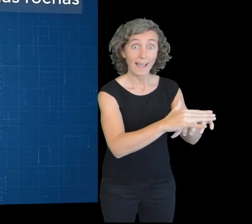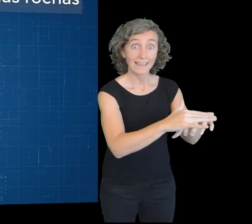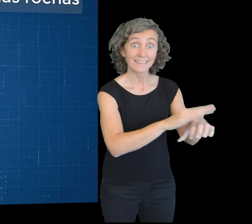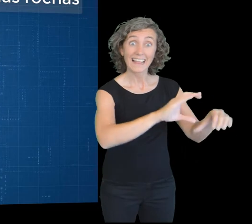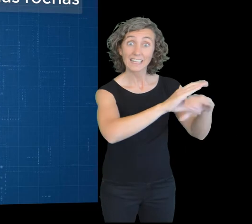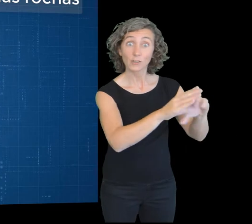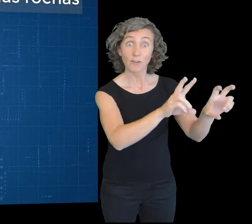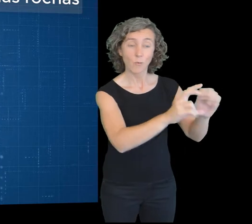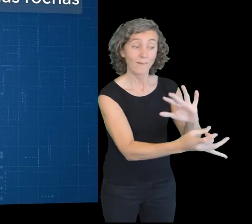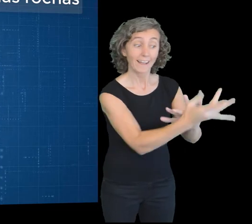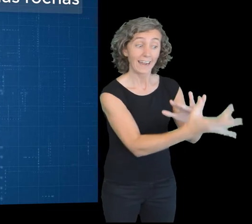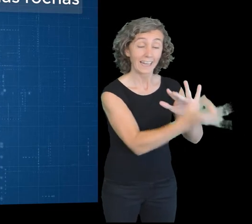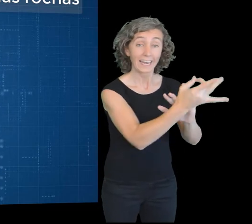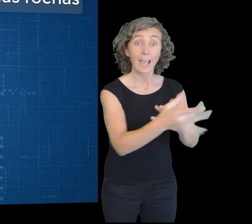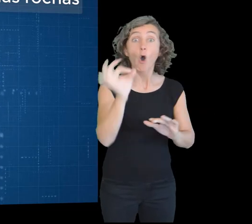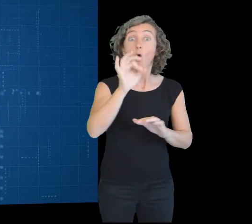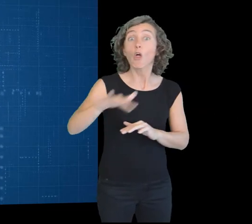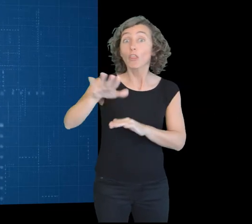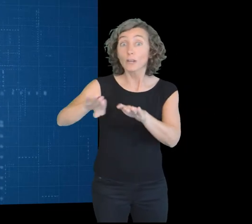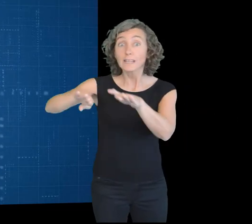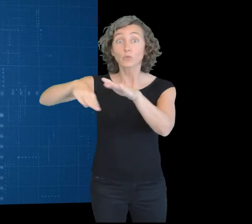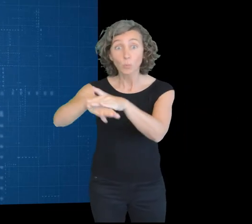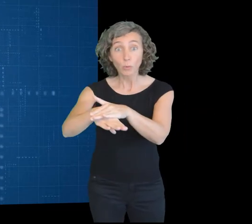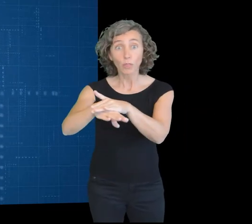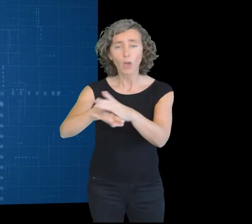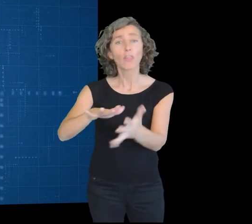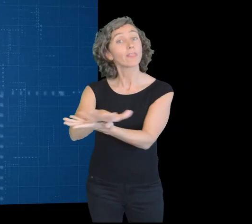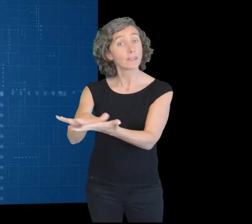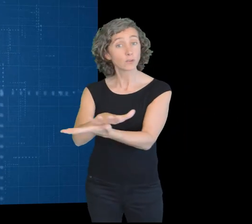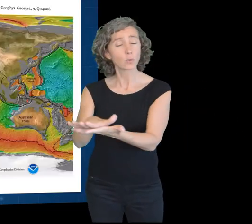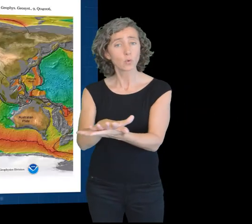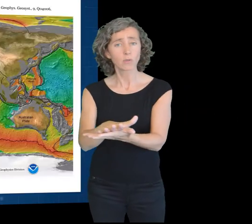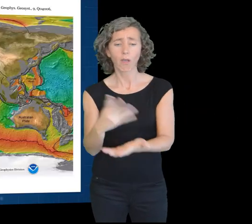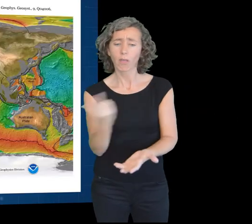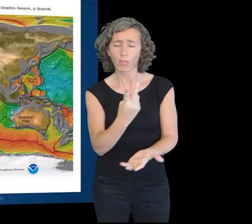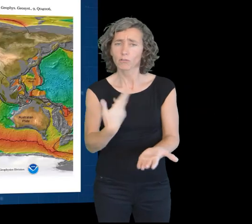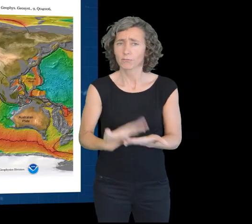and its destruction in the subduction areas explains that the age